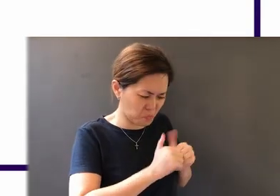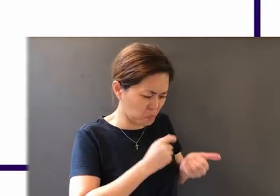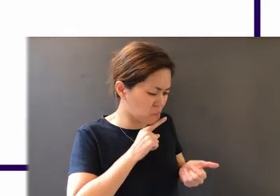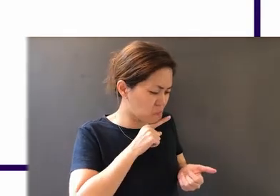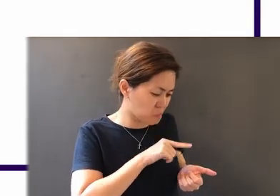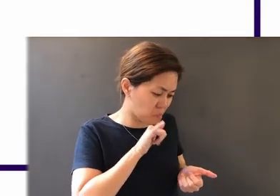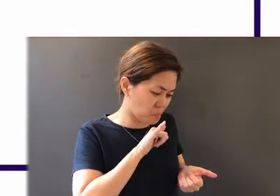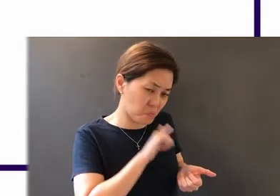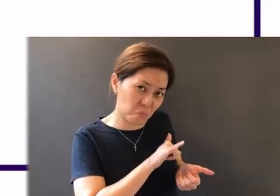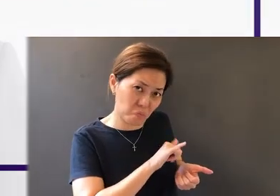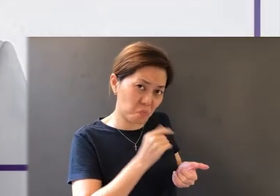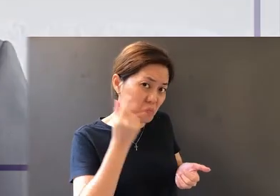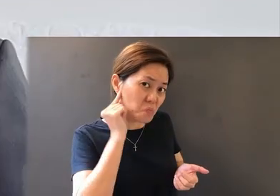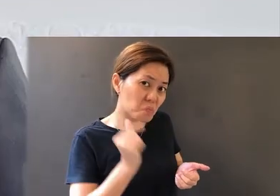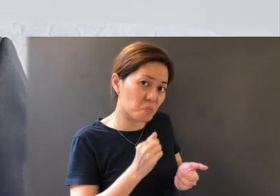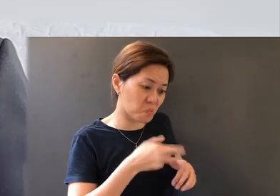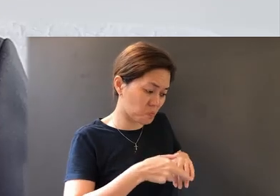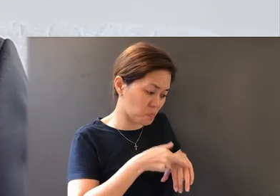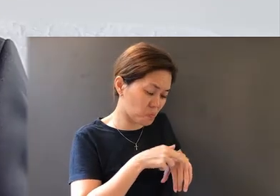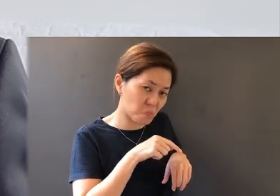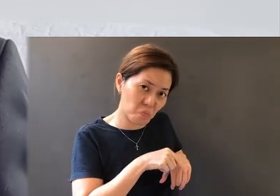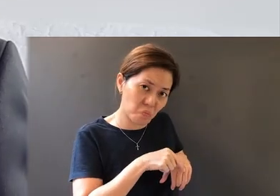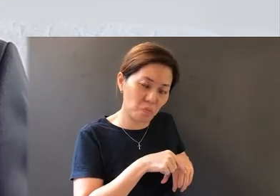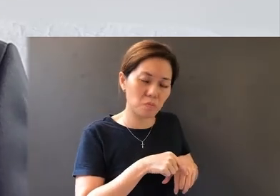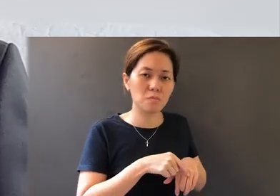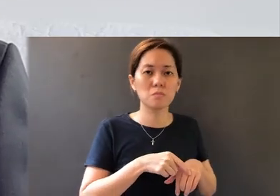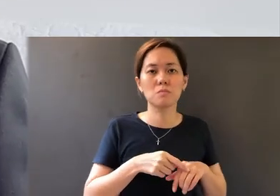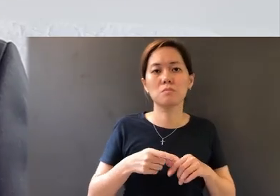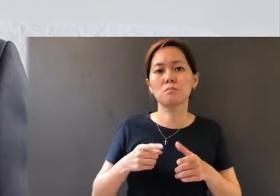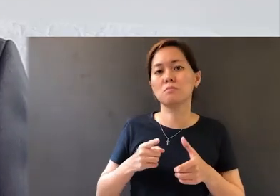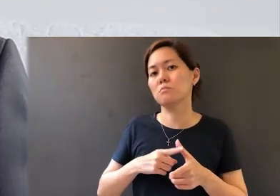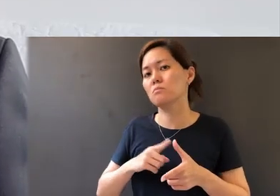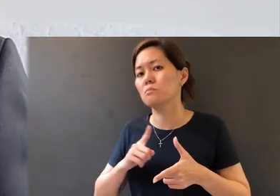this gold ring is. And then they will evaluate